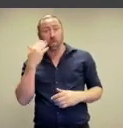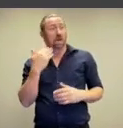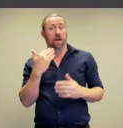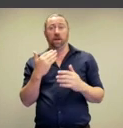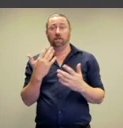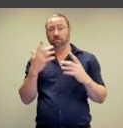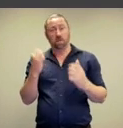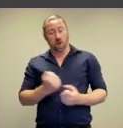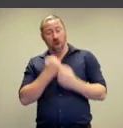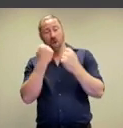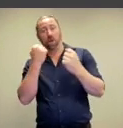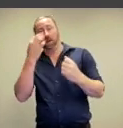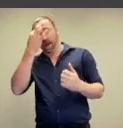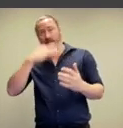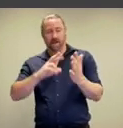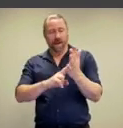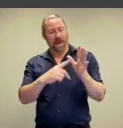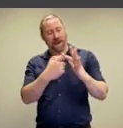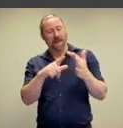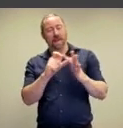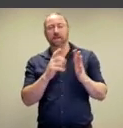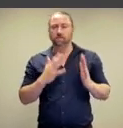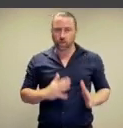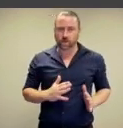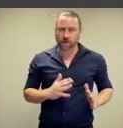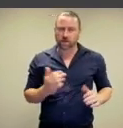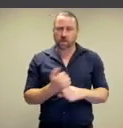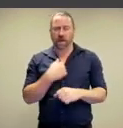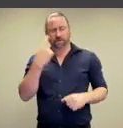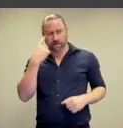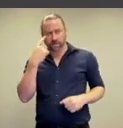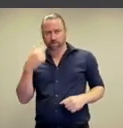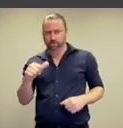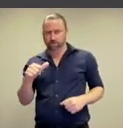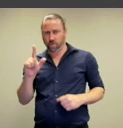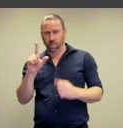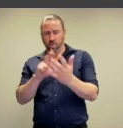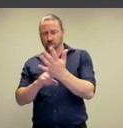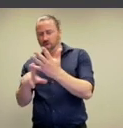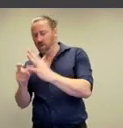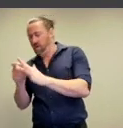her own naked body to force us to think